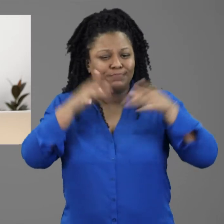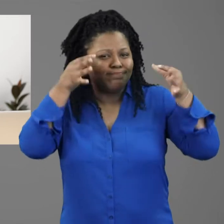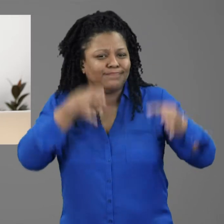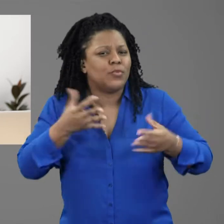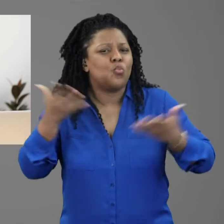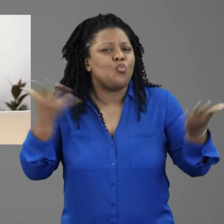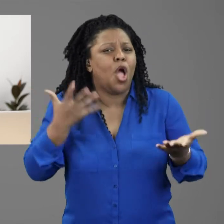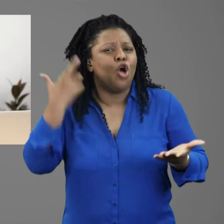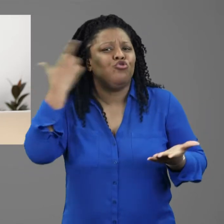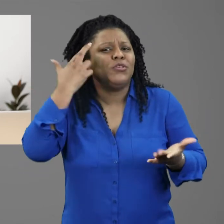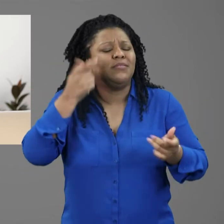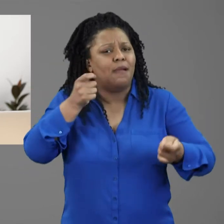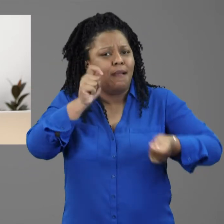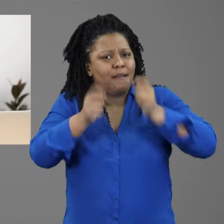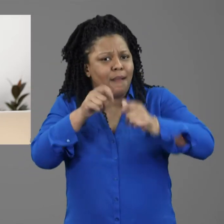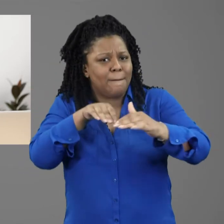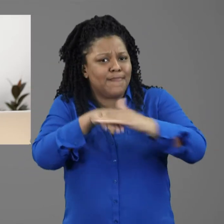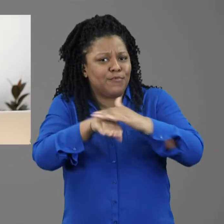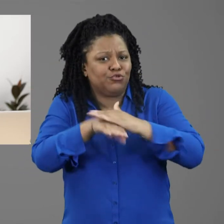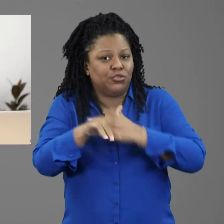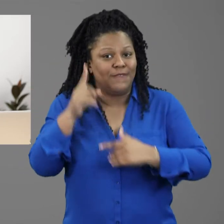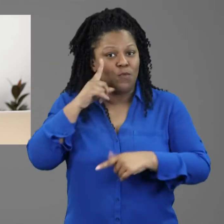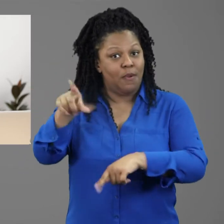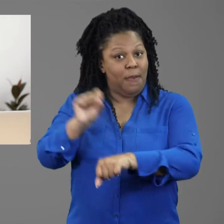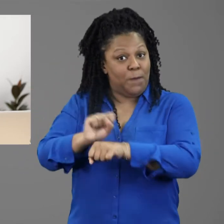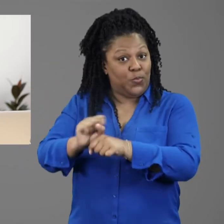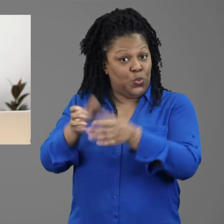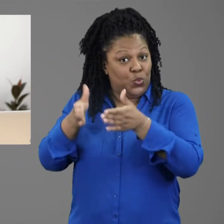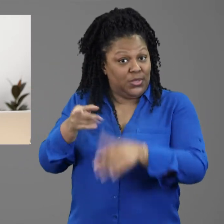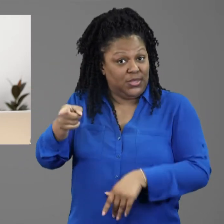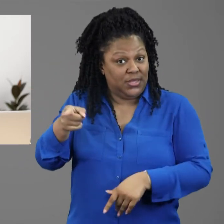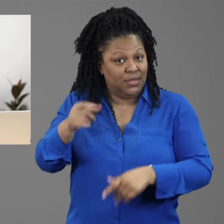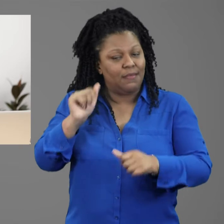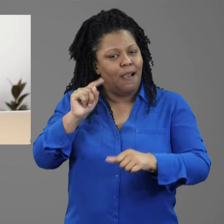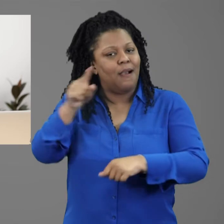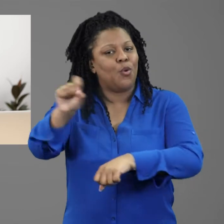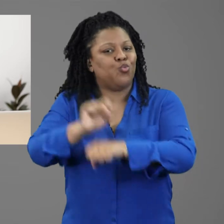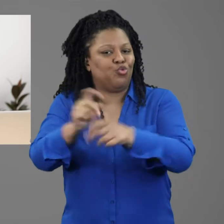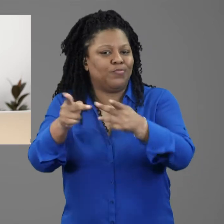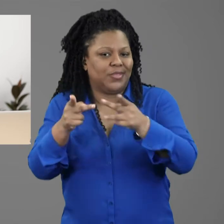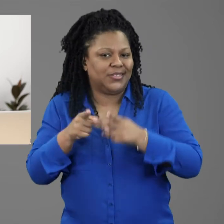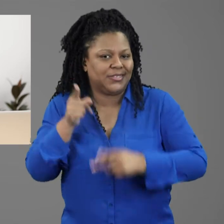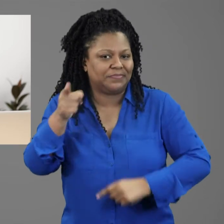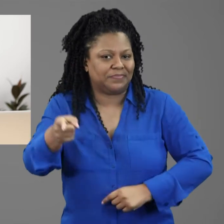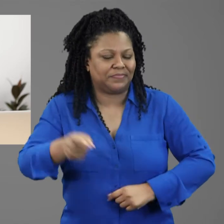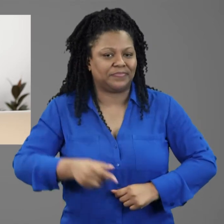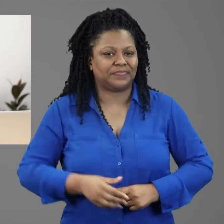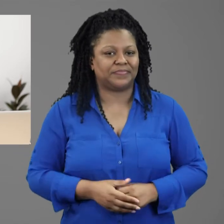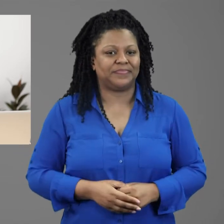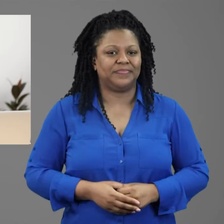to determine reasonable accommodations for the employee in the workplace.